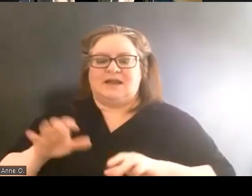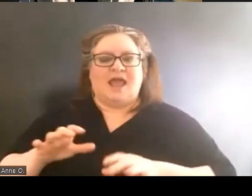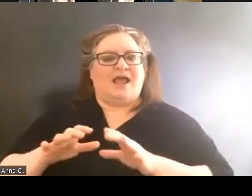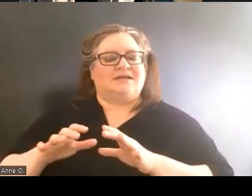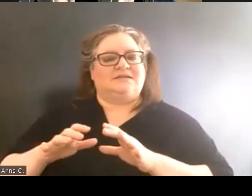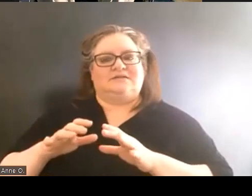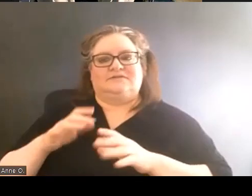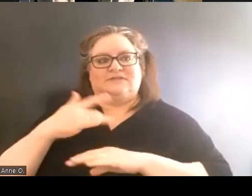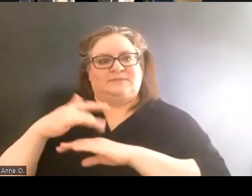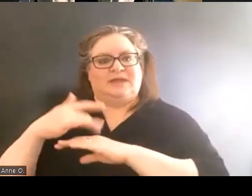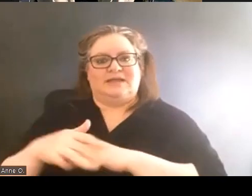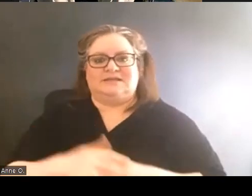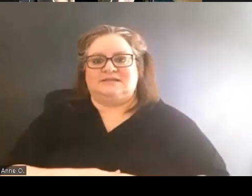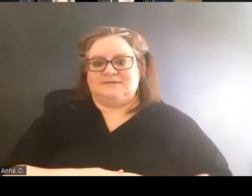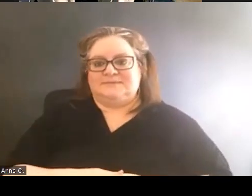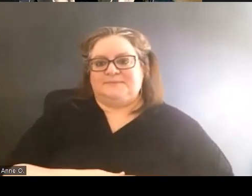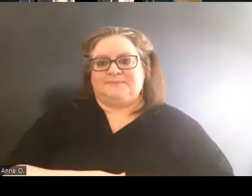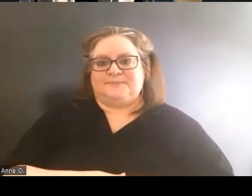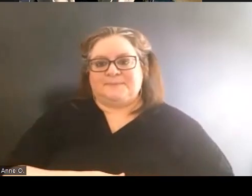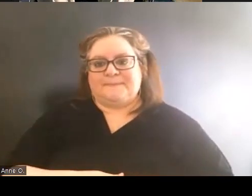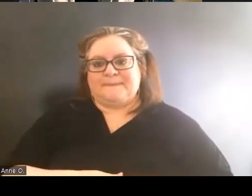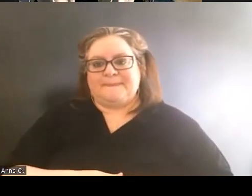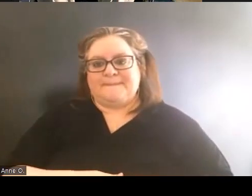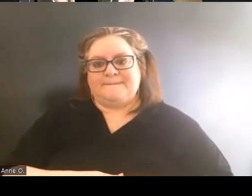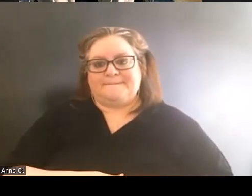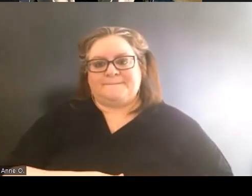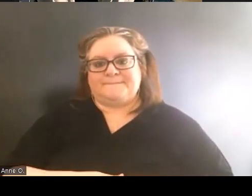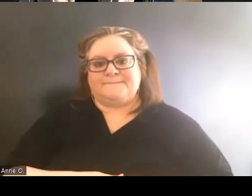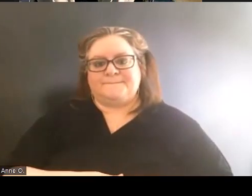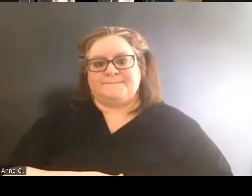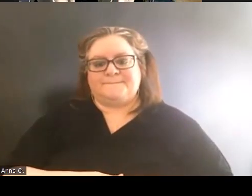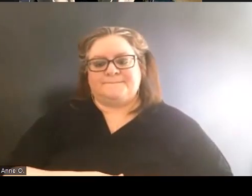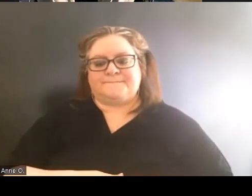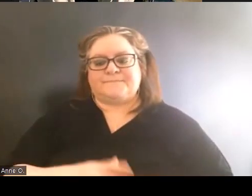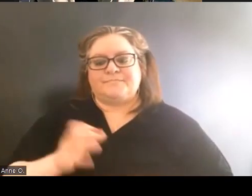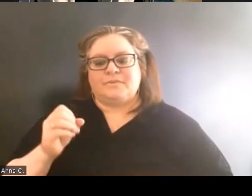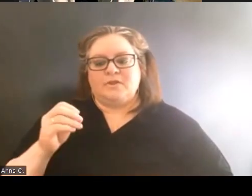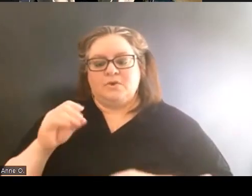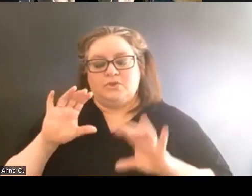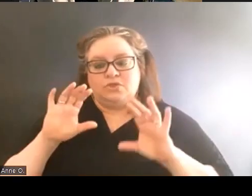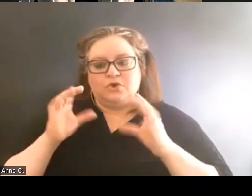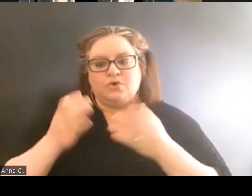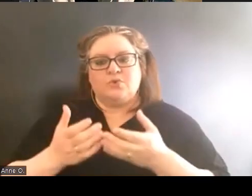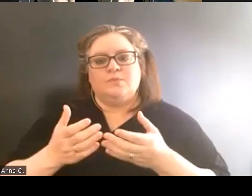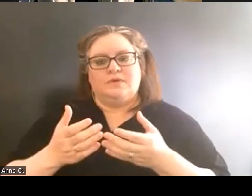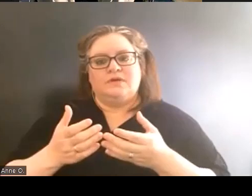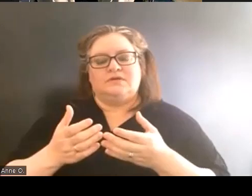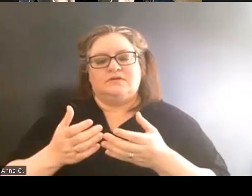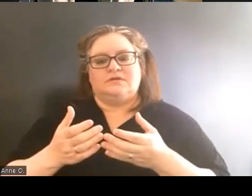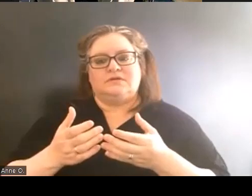And so the group toured a number of spaces on campus